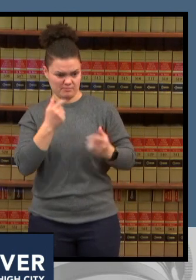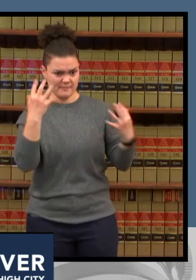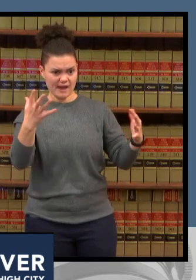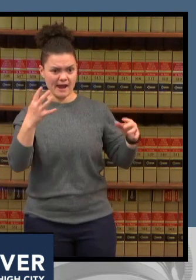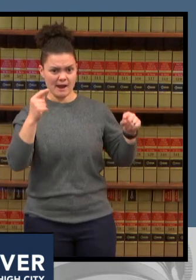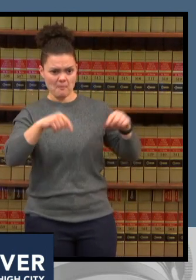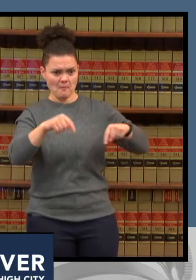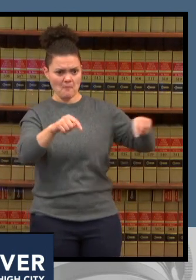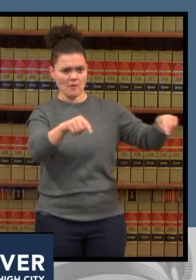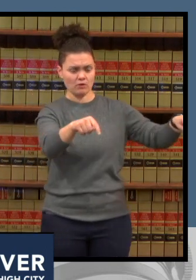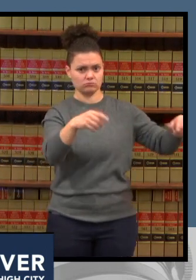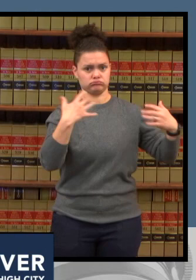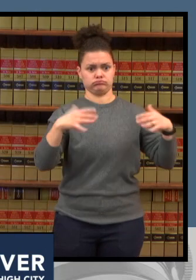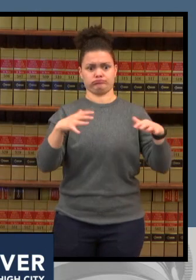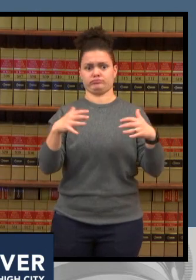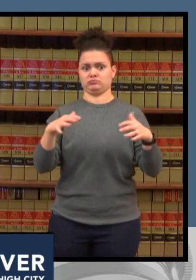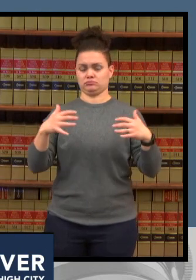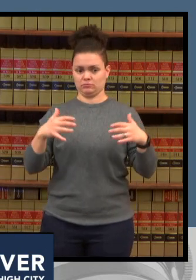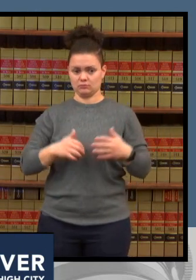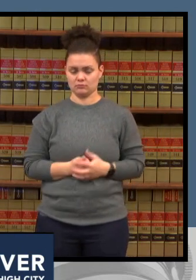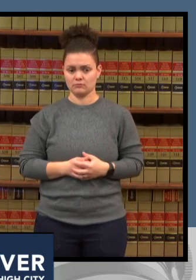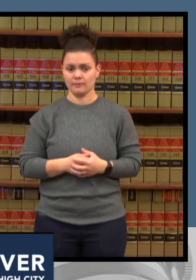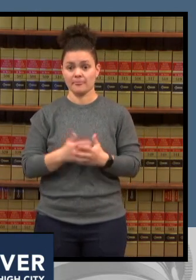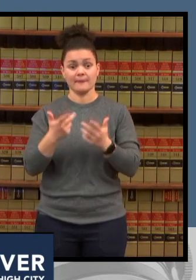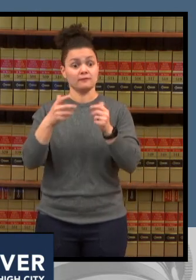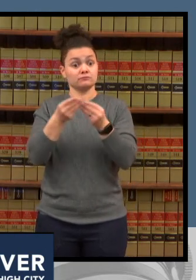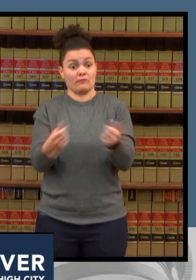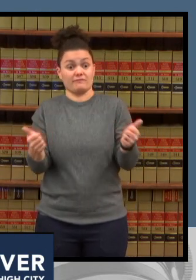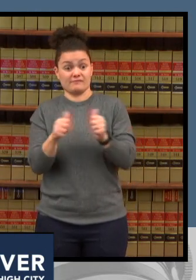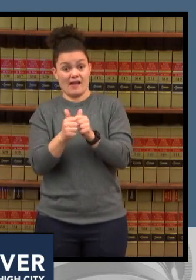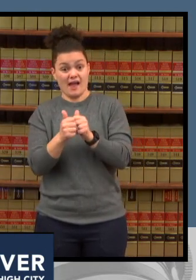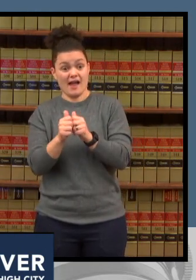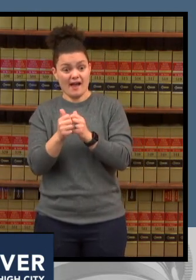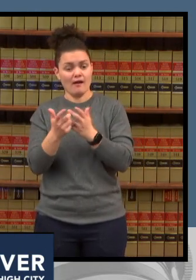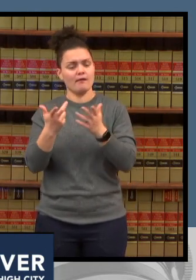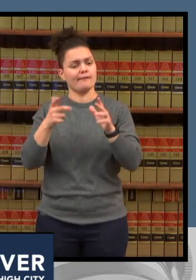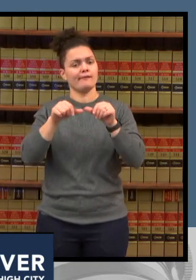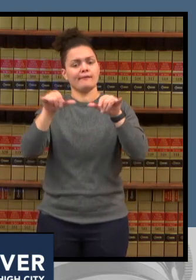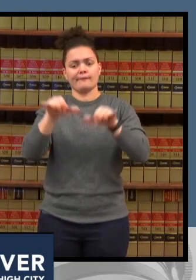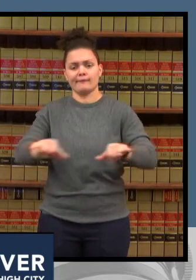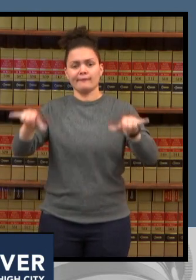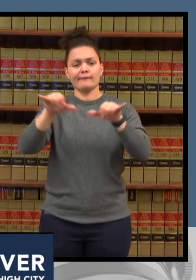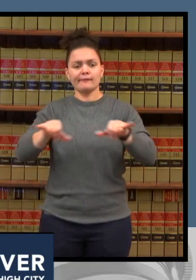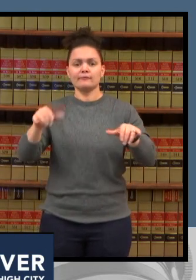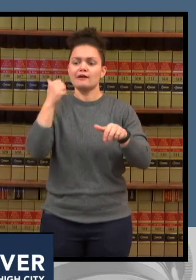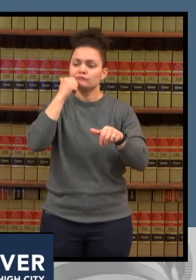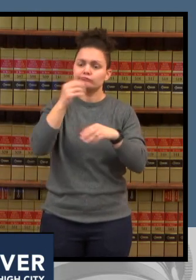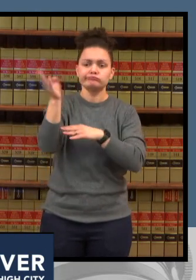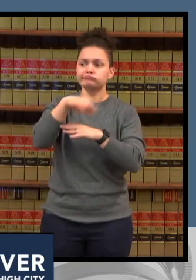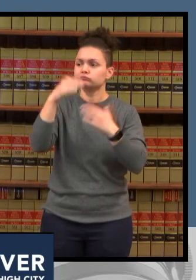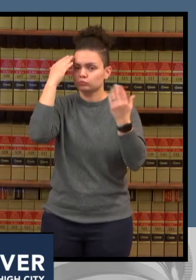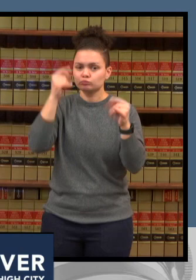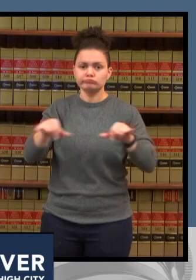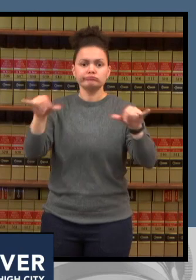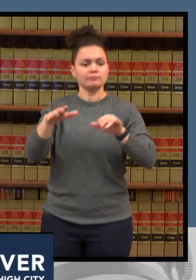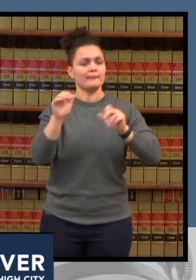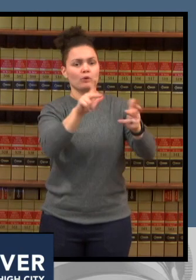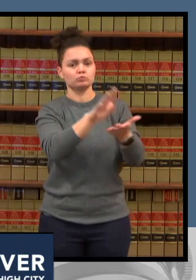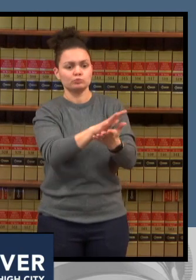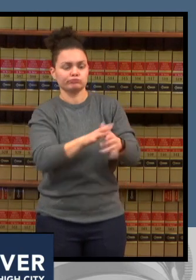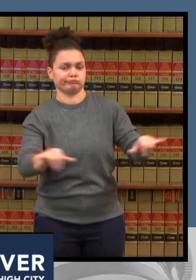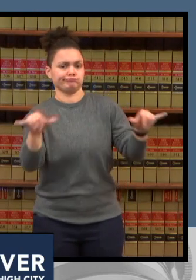thank you thank you dr brumbaum kathy my final comment regarding hospital capacity definitely